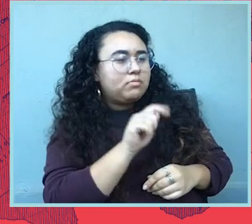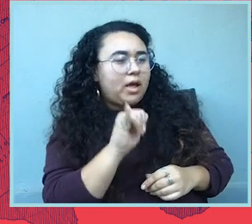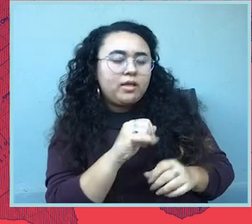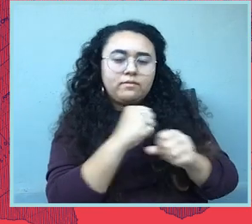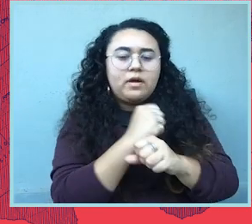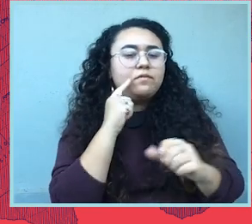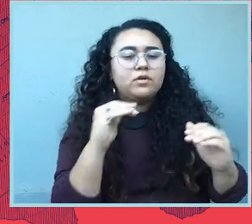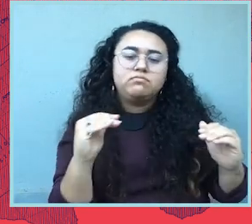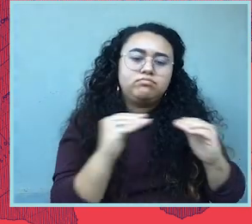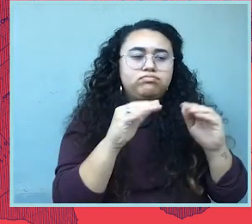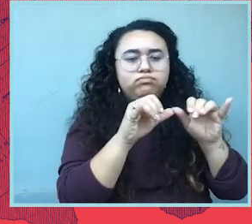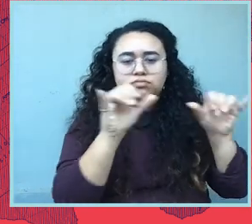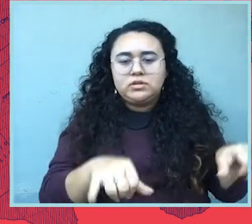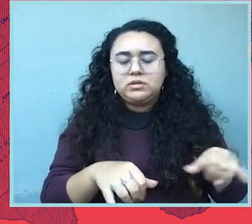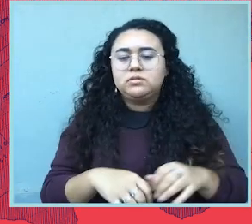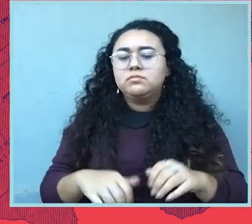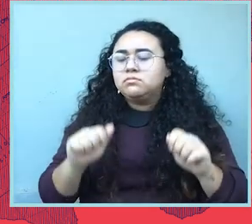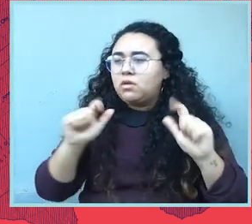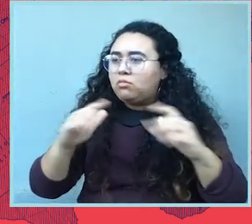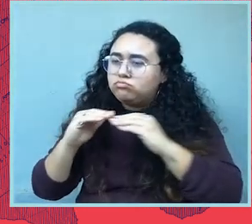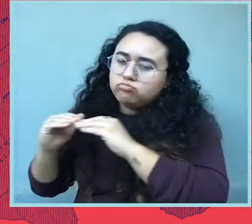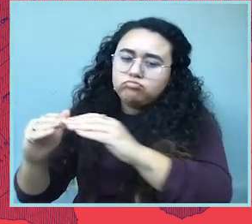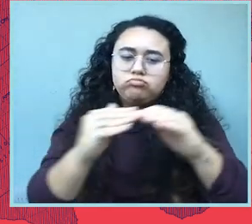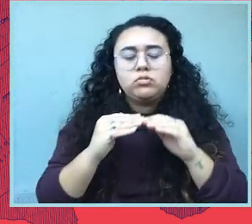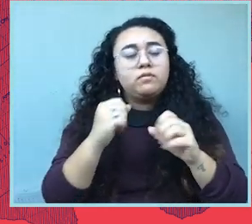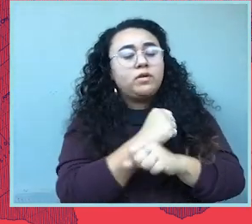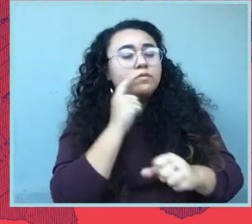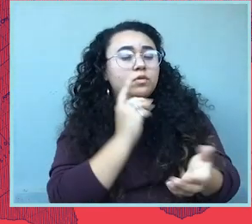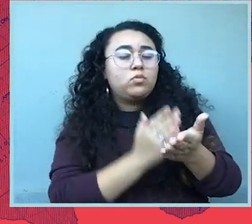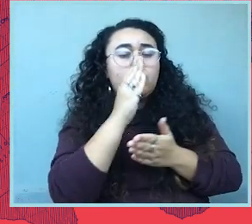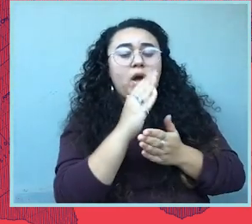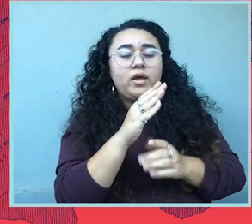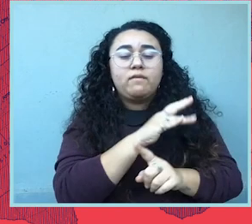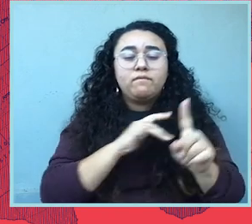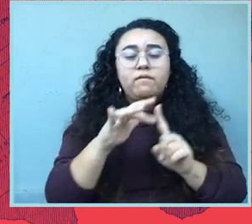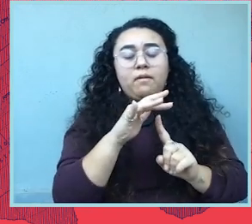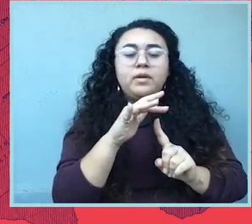Being an ally and fighting for systemic equality. The constant pursuit of equity for everyone.